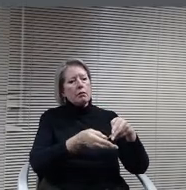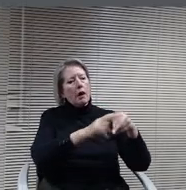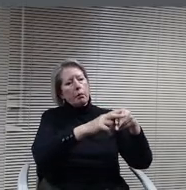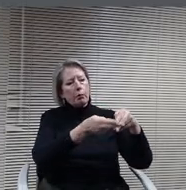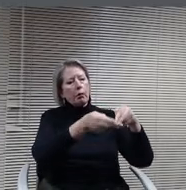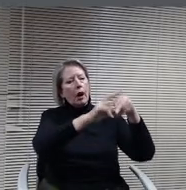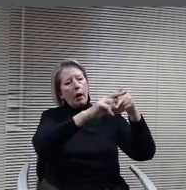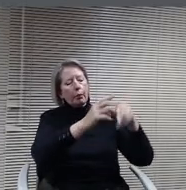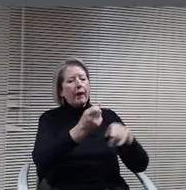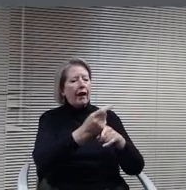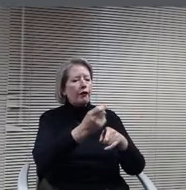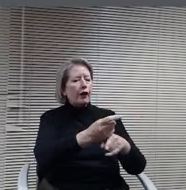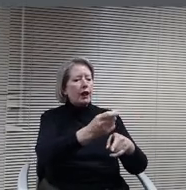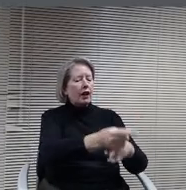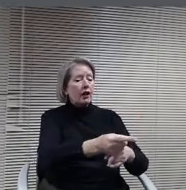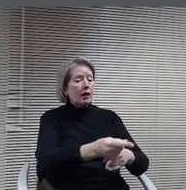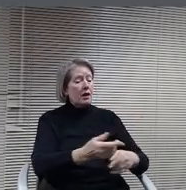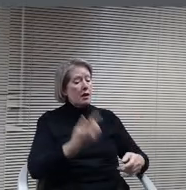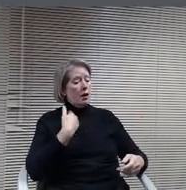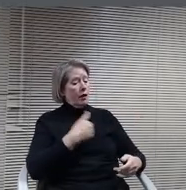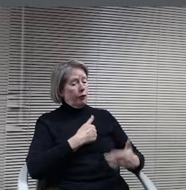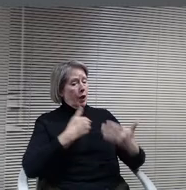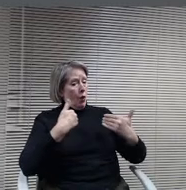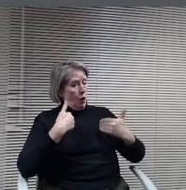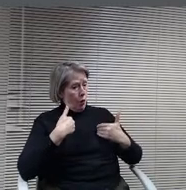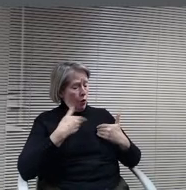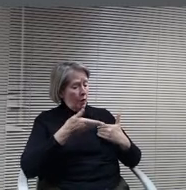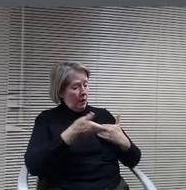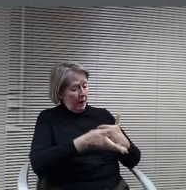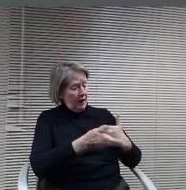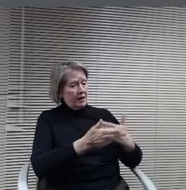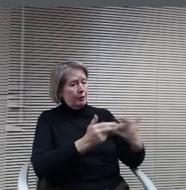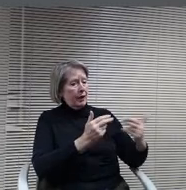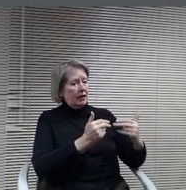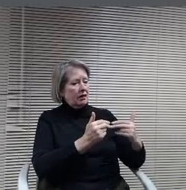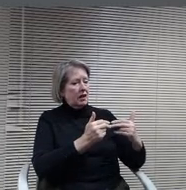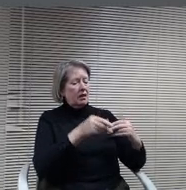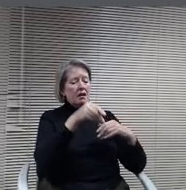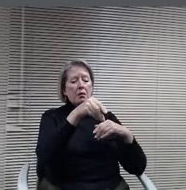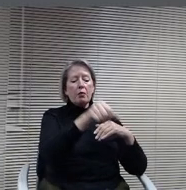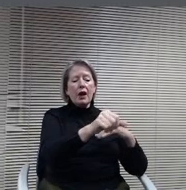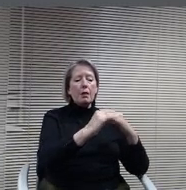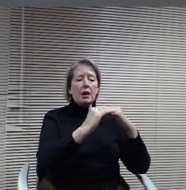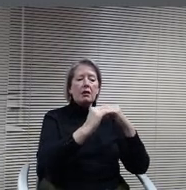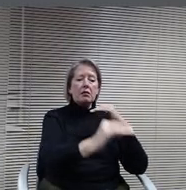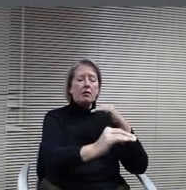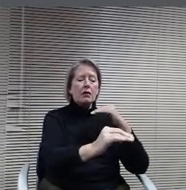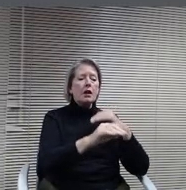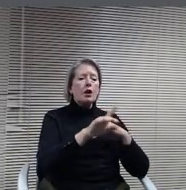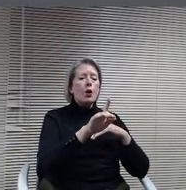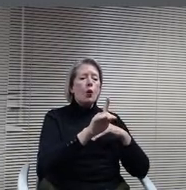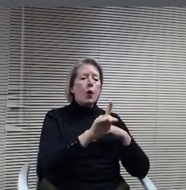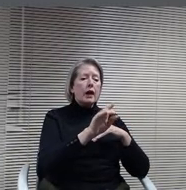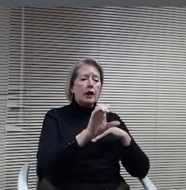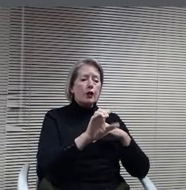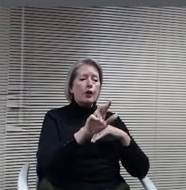basically by owning the building we basically have a flat. We would have a flat payment of approximately $130,000 per year